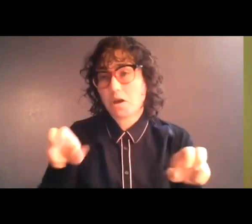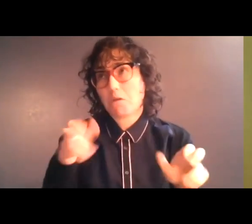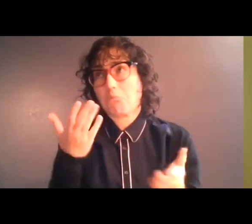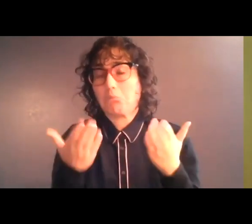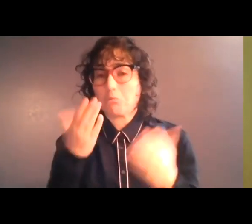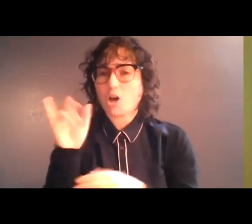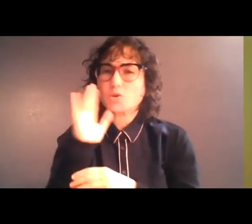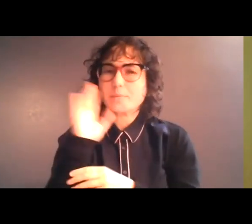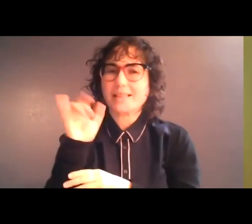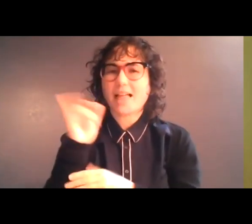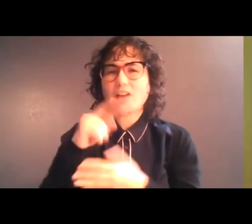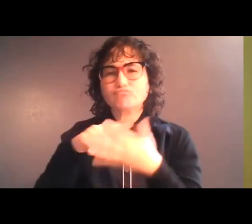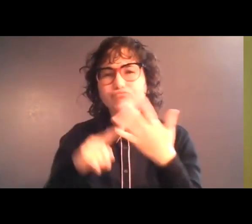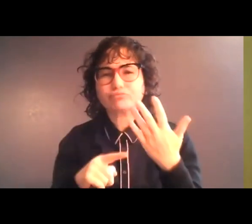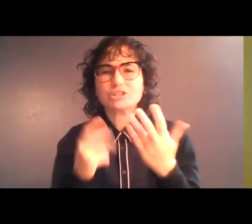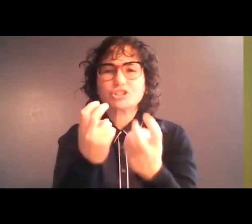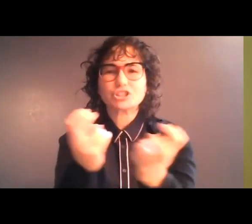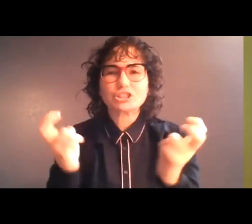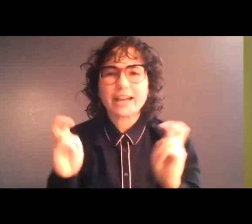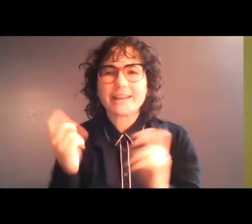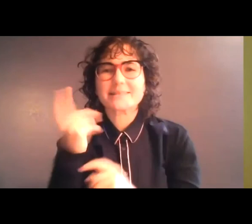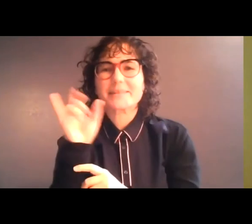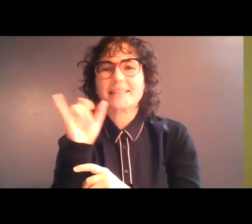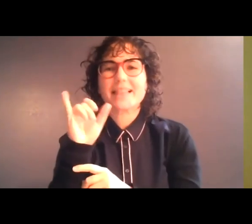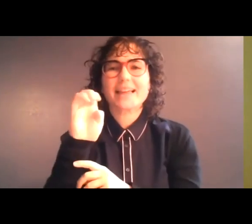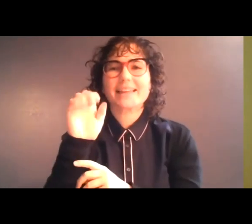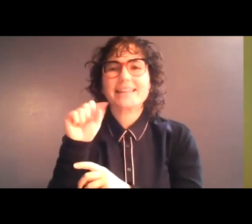like, a bunch of folding chairs and and something like an easel with paper or a whiteboard in